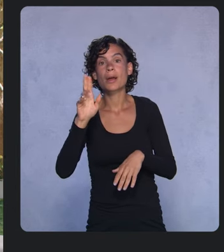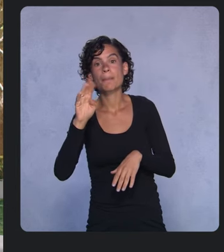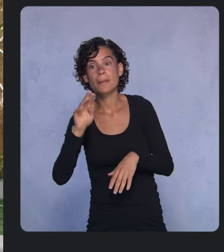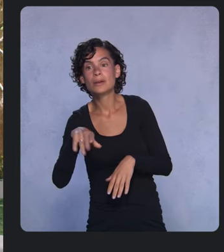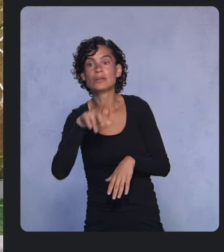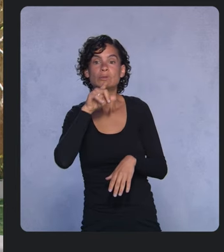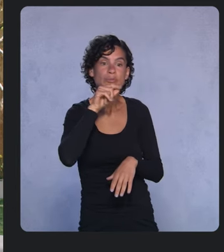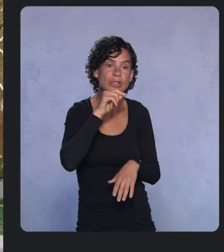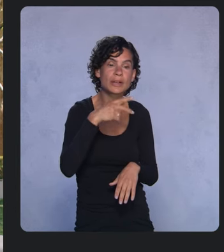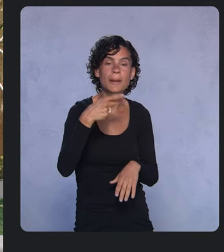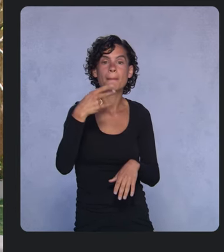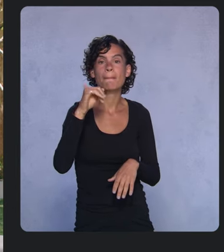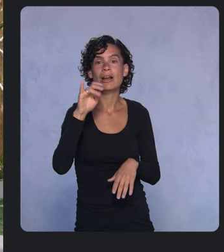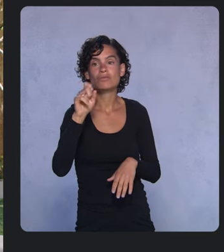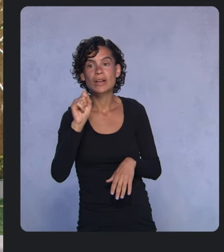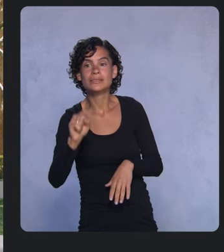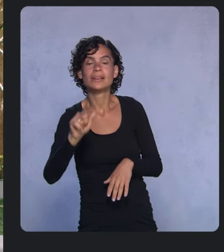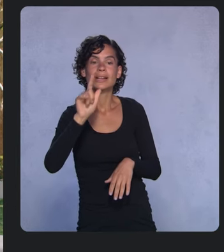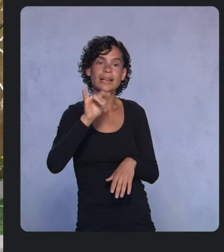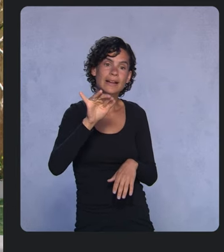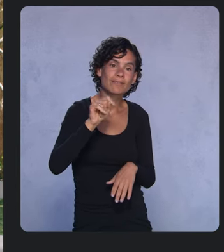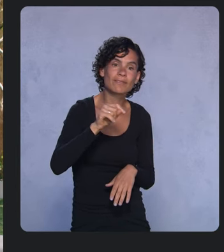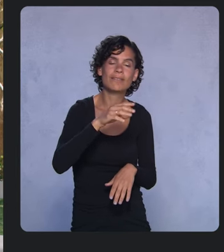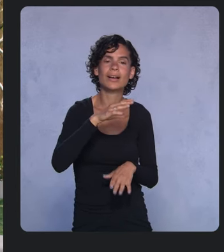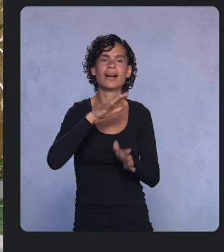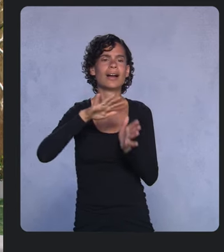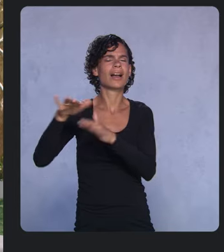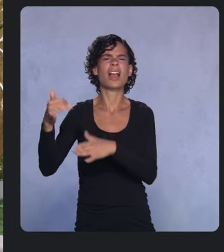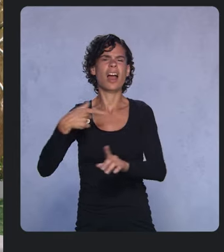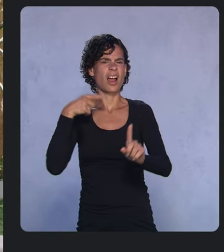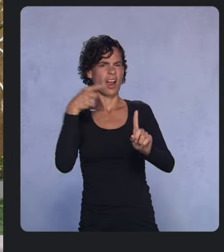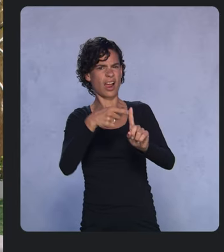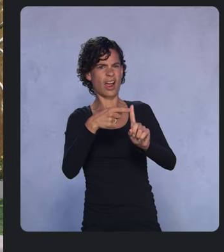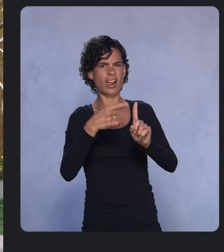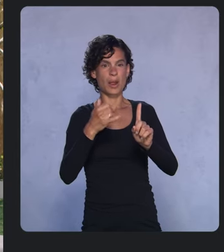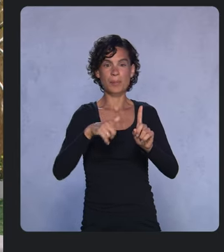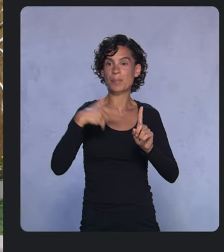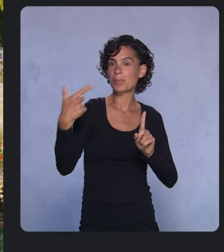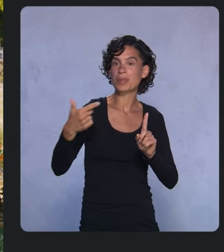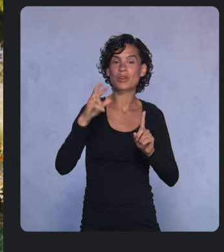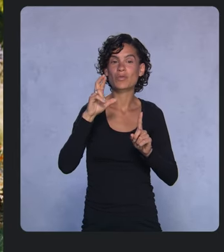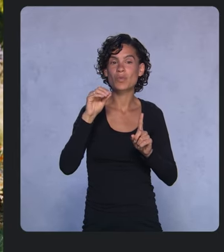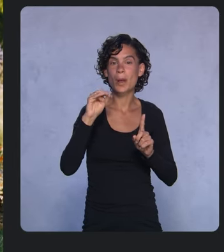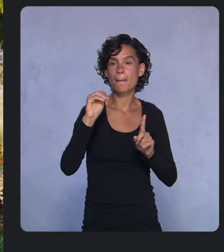Ok, but enough talk. Now is a good time to hand it to Romain to give you a quick demo to see Compose in action.